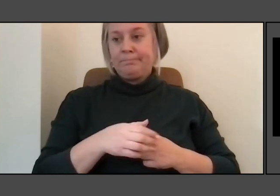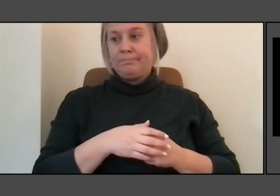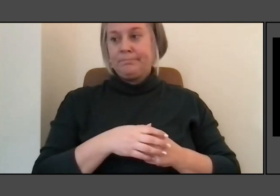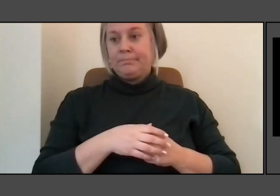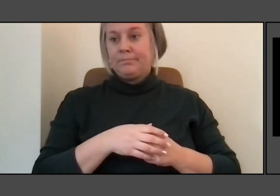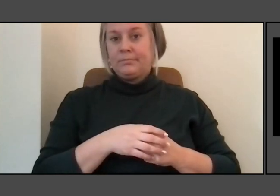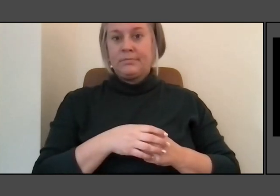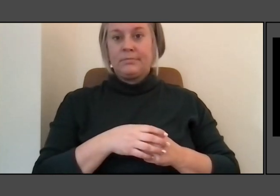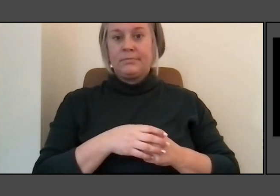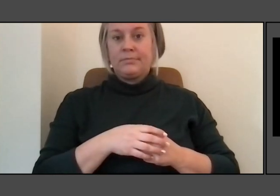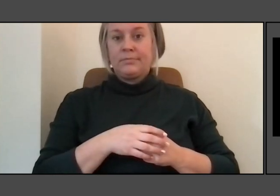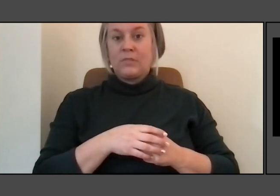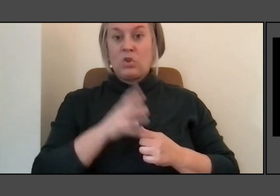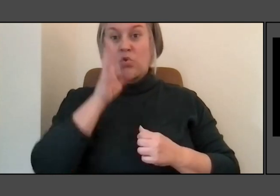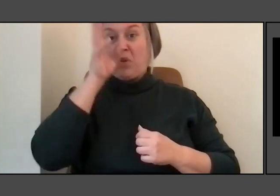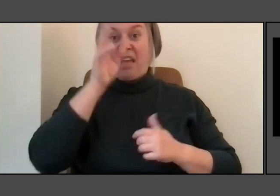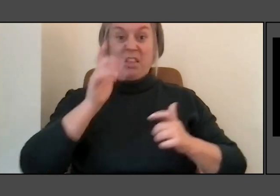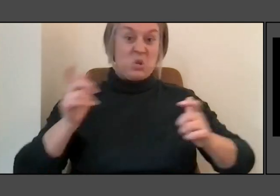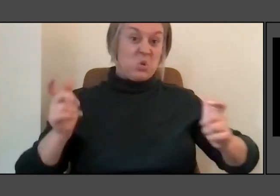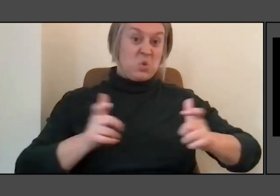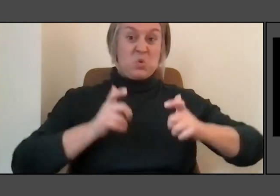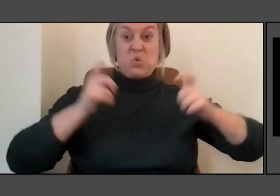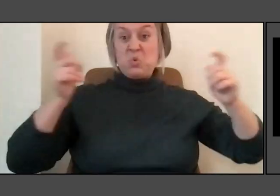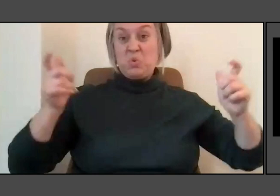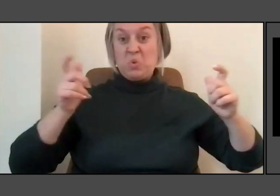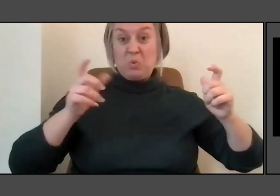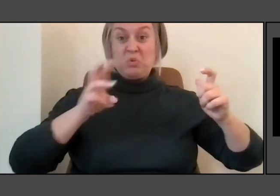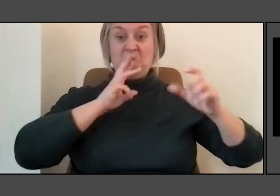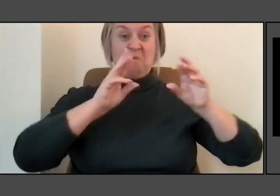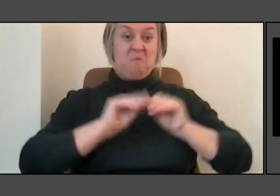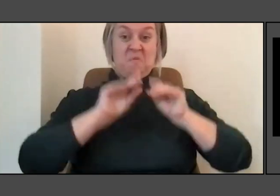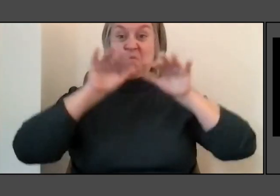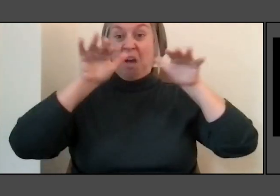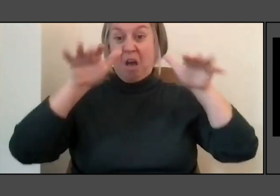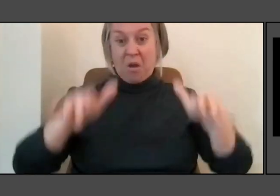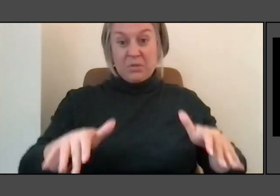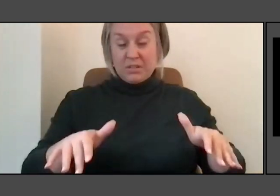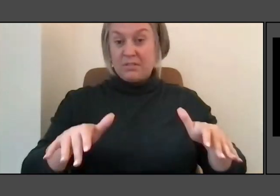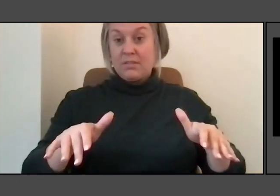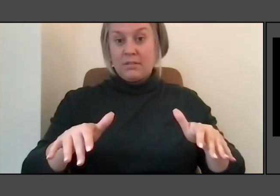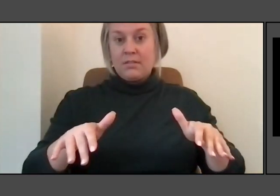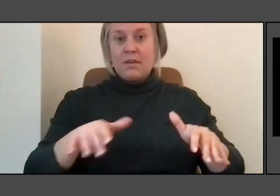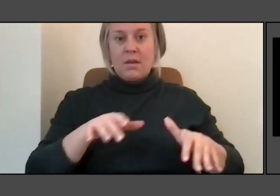a huge spring fountain in order to have a very powerful connection or pull.